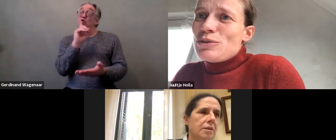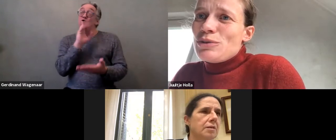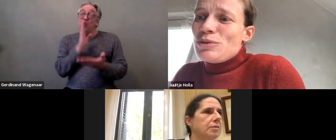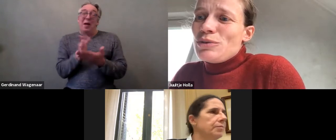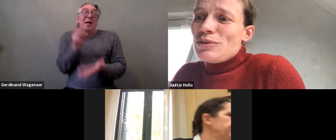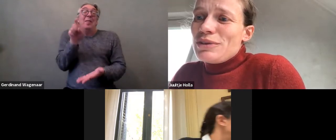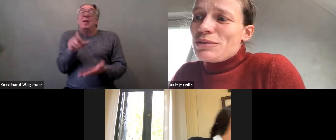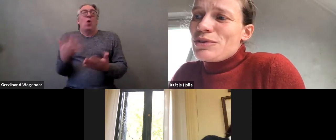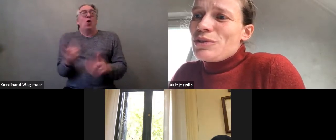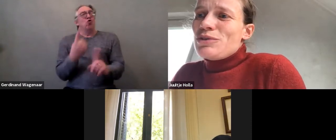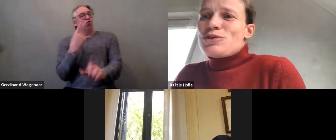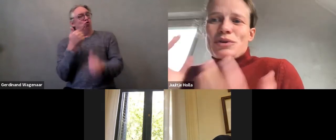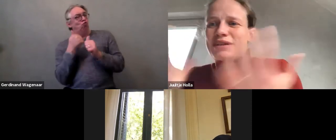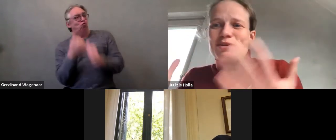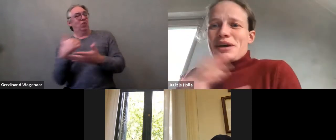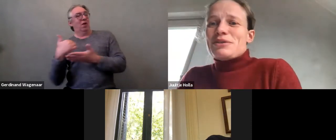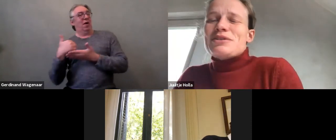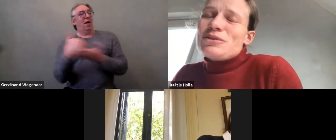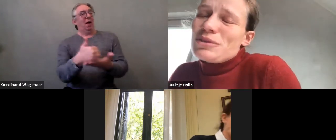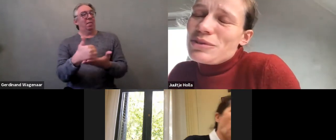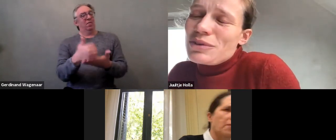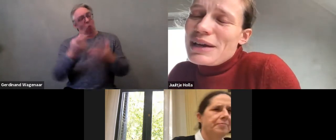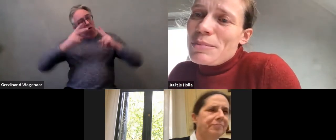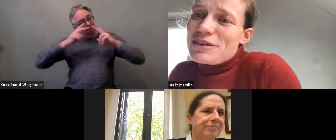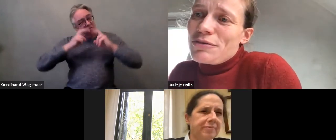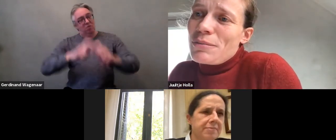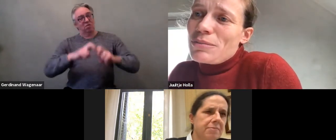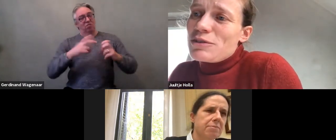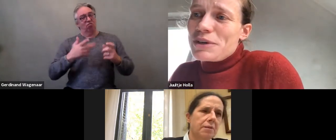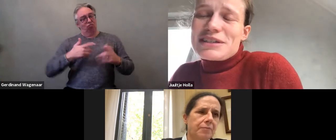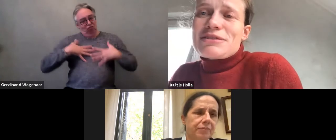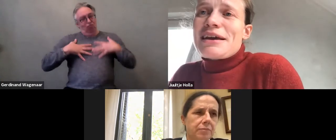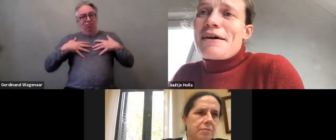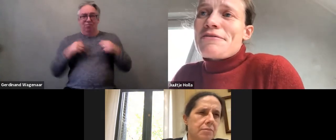to sort that out and to get better from the experiences they've had.